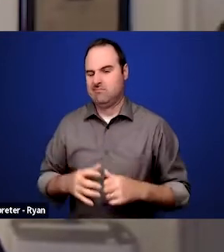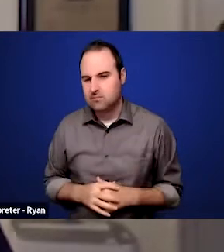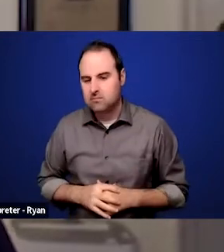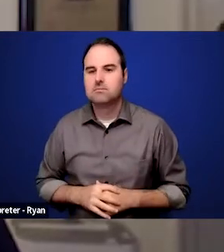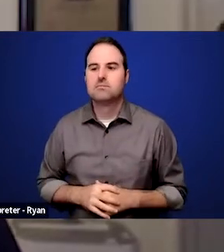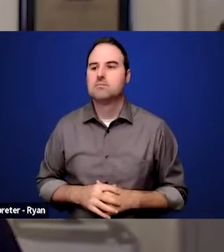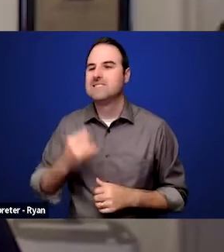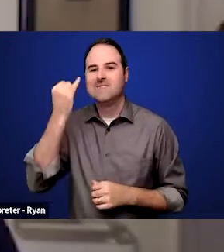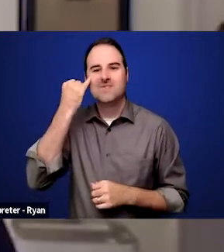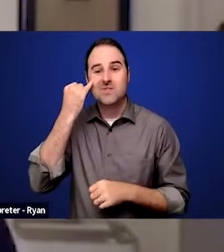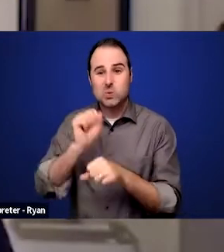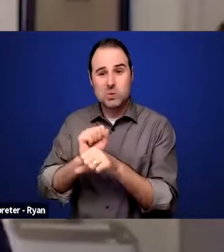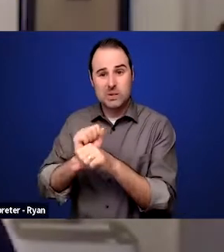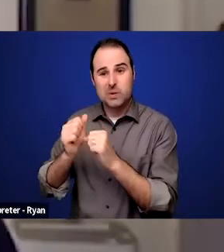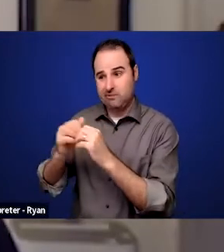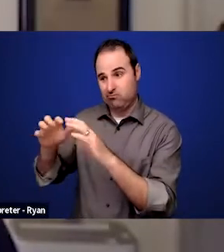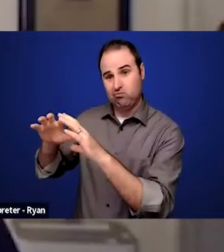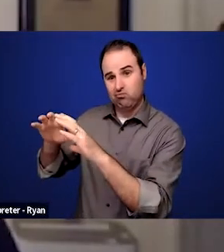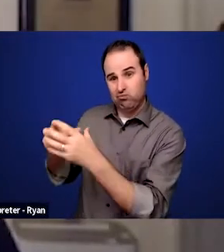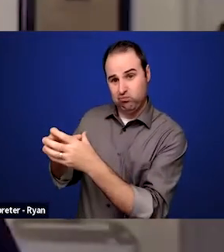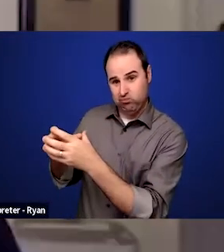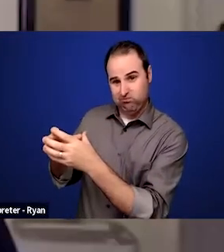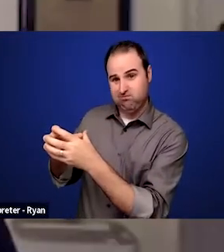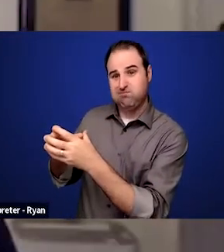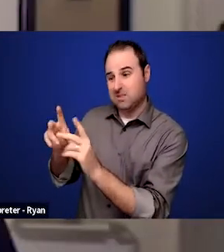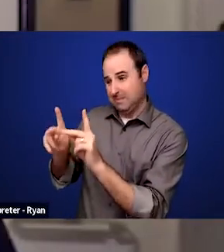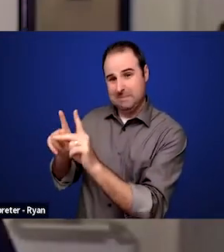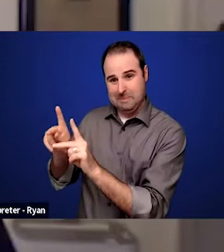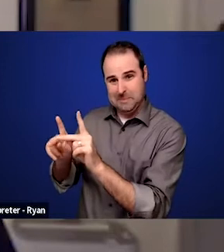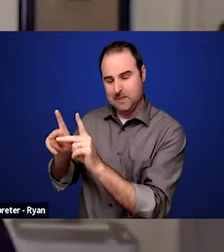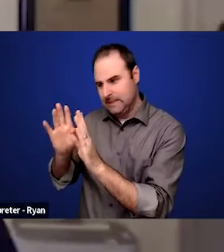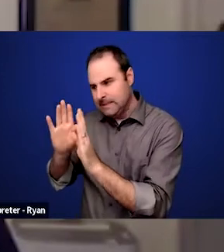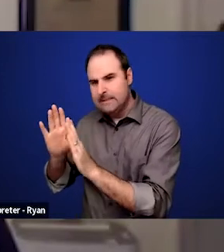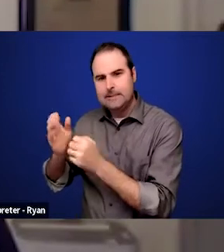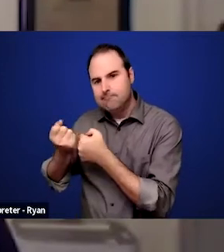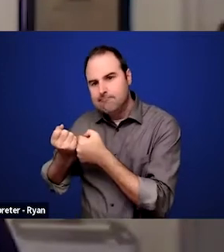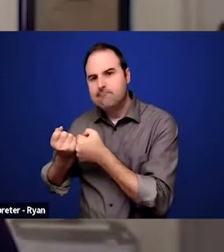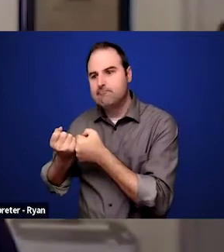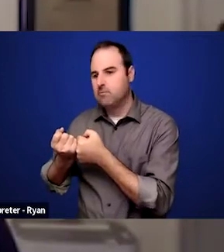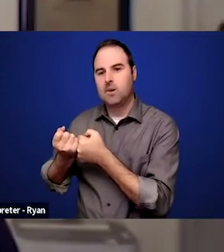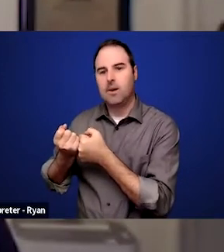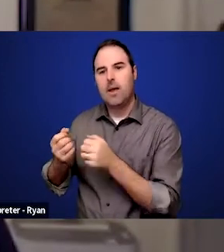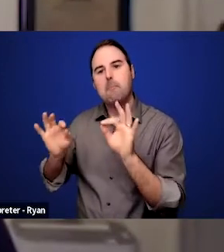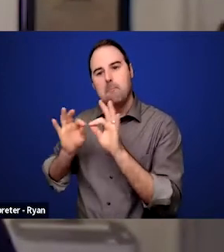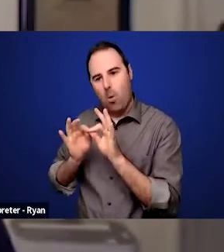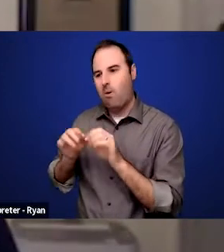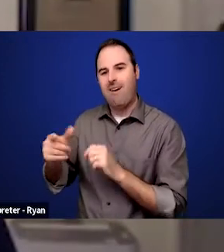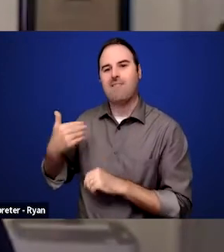you're really trying to help ensure that those individuals are getting a decent education